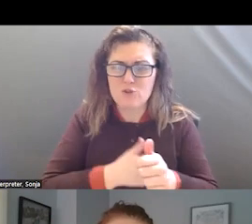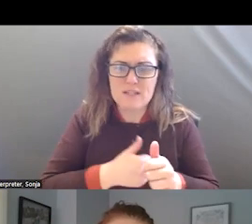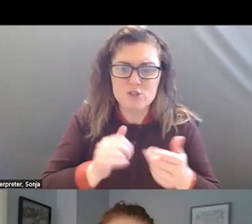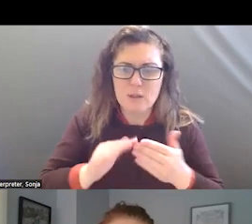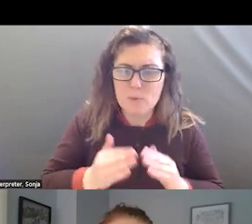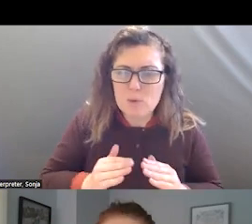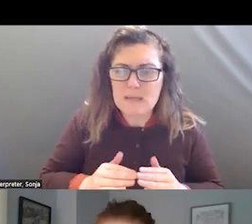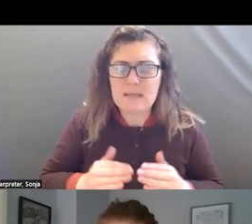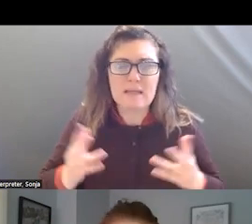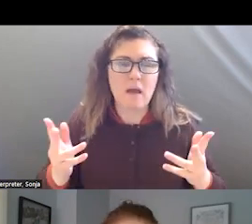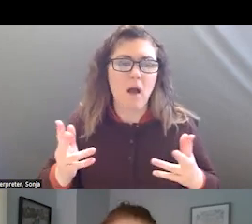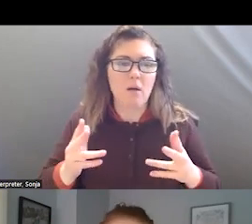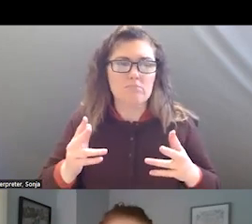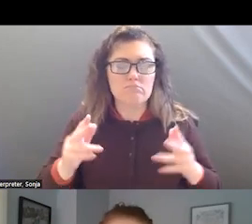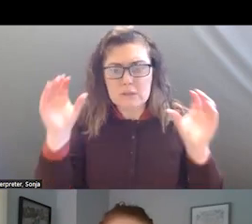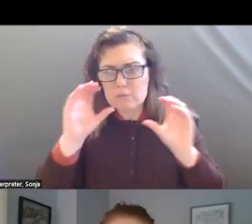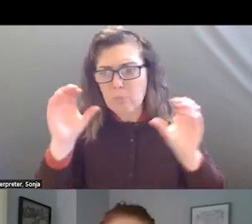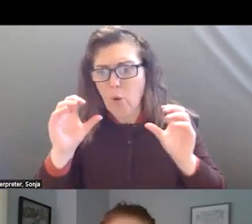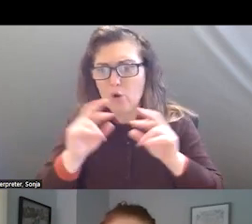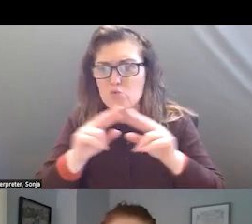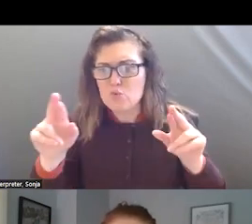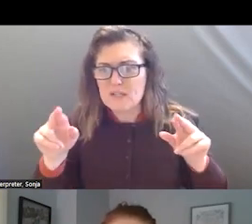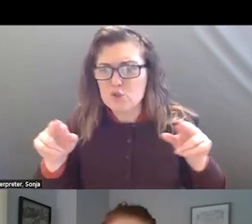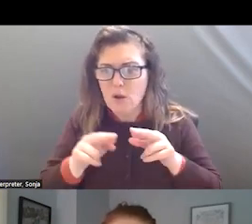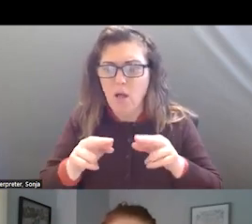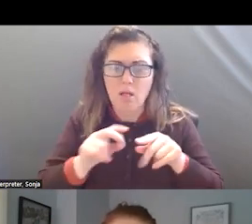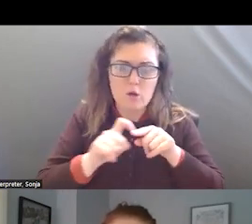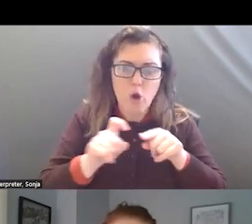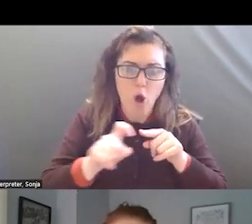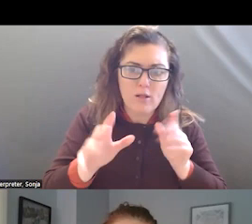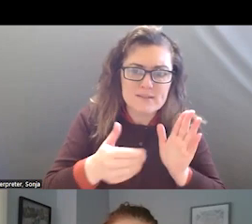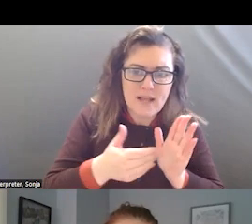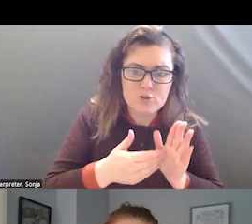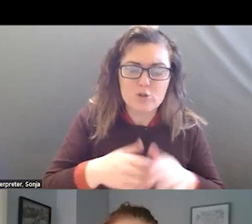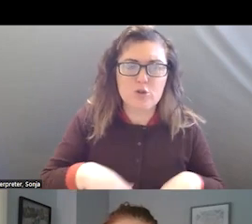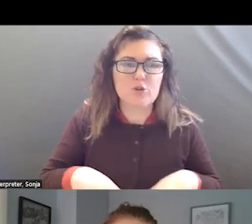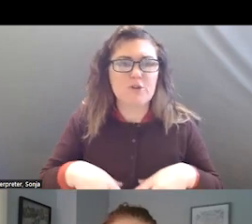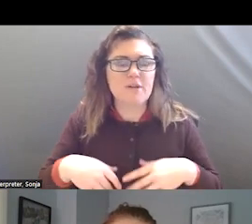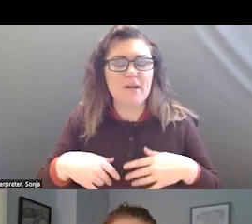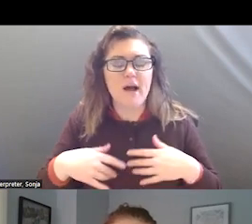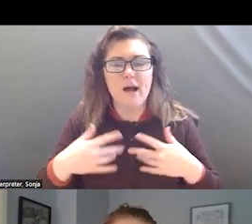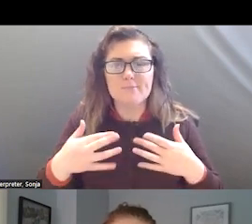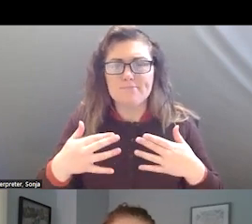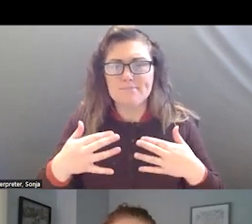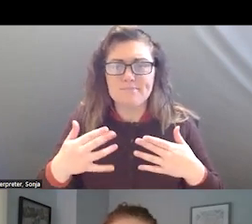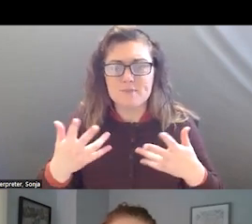WE EXPLORED REGIONAL THINGS LIKE FOR CALL CENTERS AND FOR THE